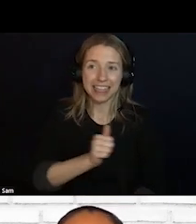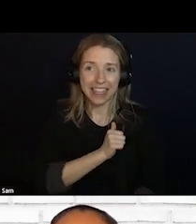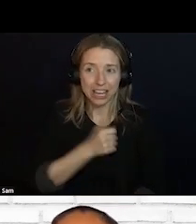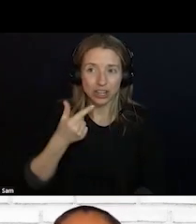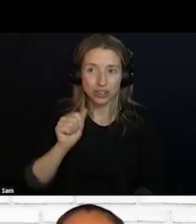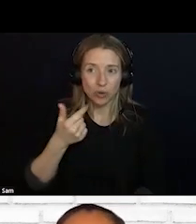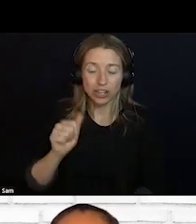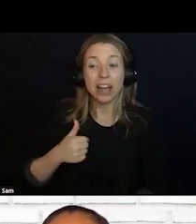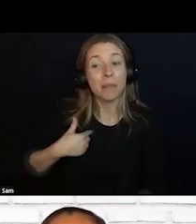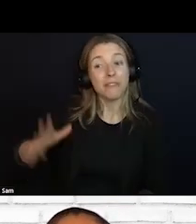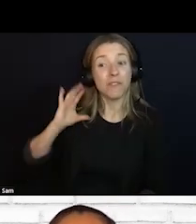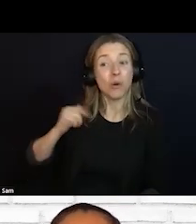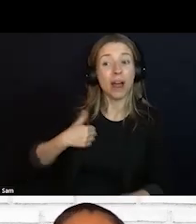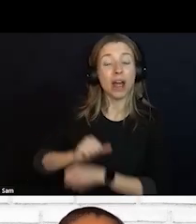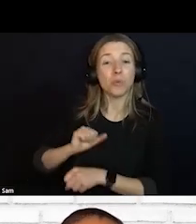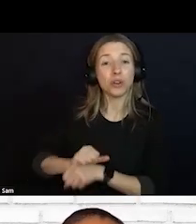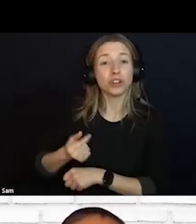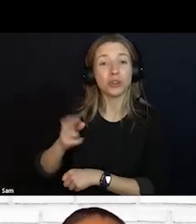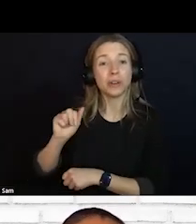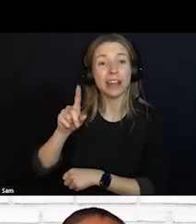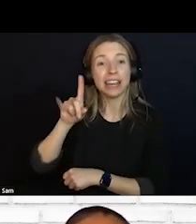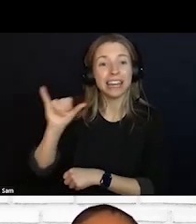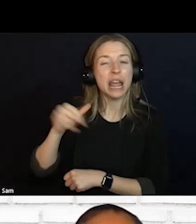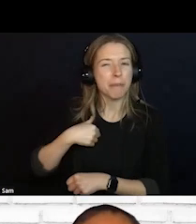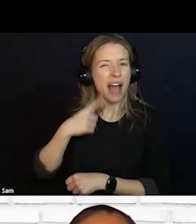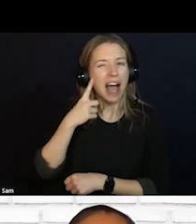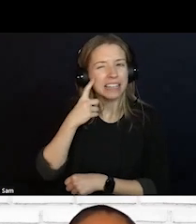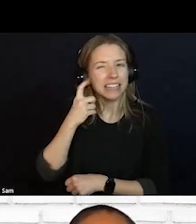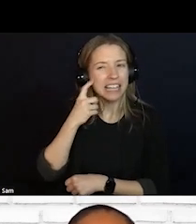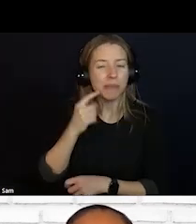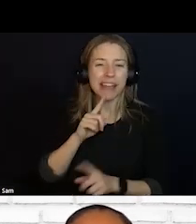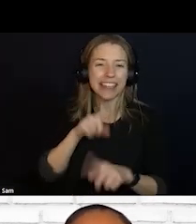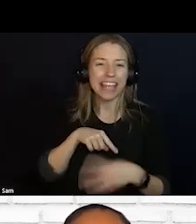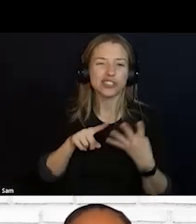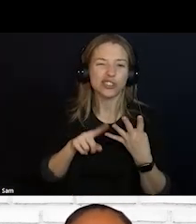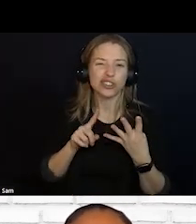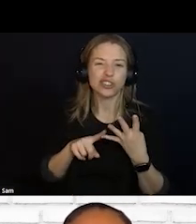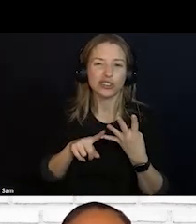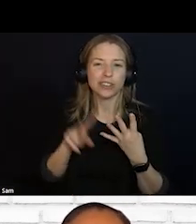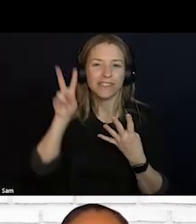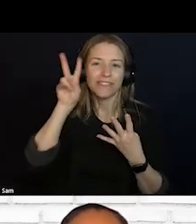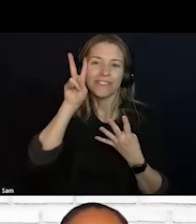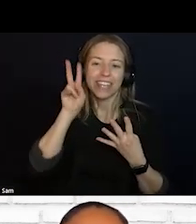BUT I THINK IT COULD BE VIETNAM. >>: OKAY. THAT IS ALSO AT 49%.